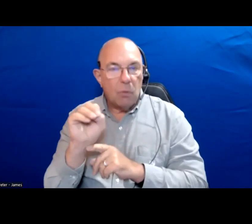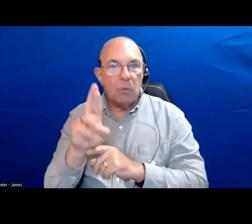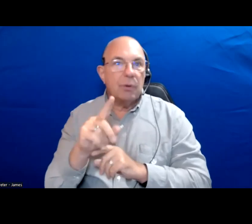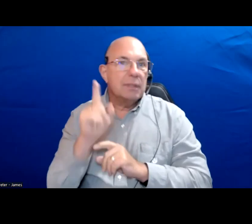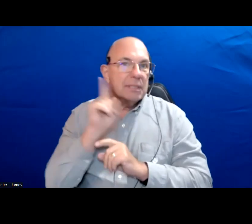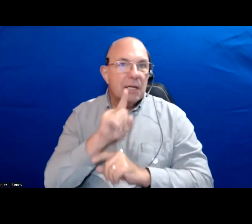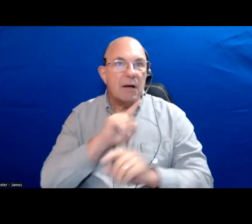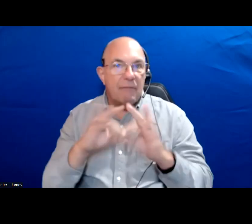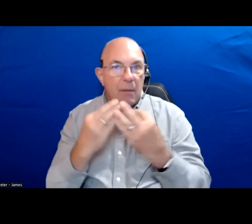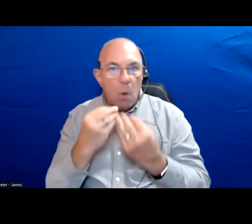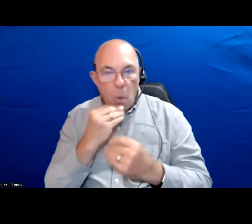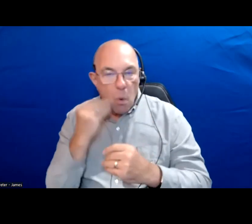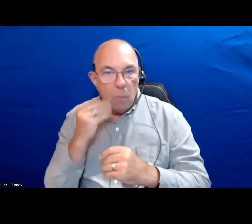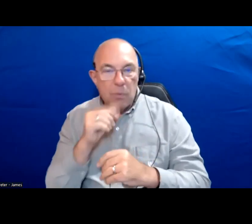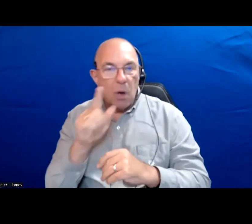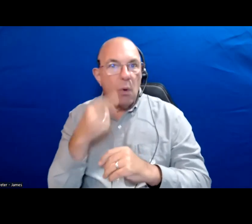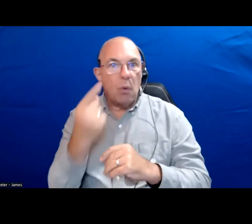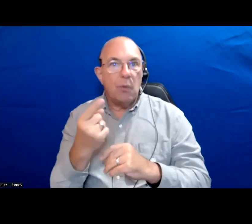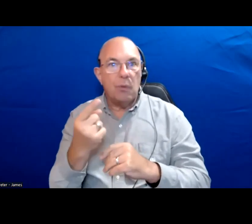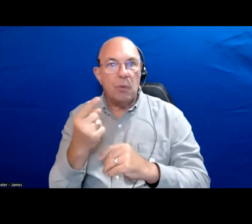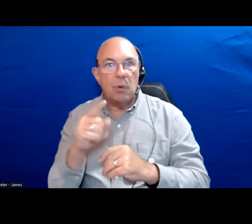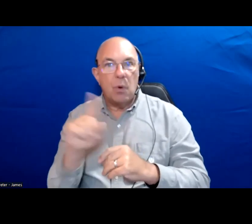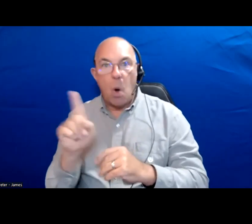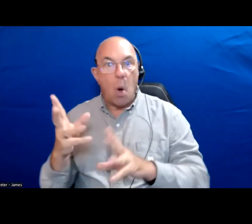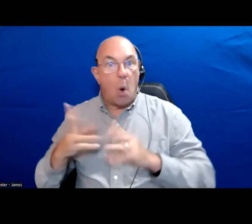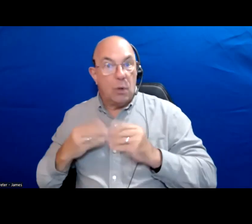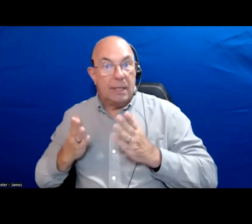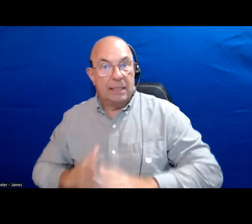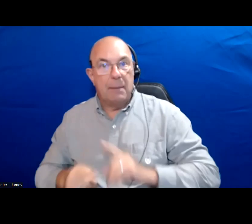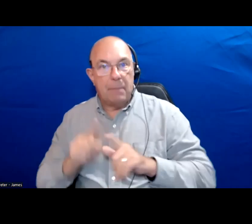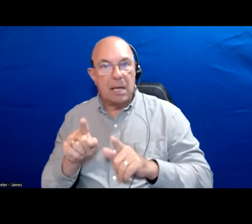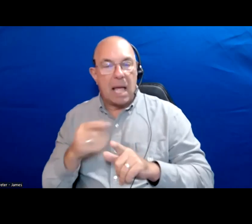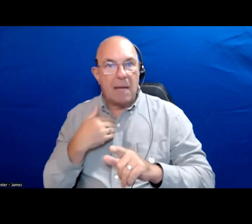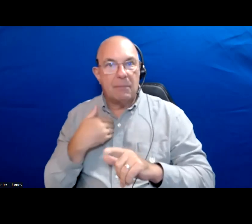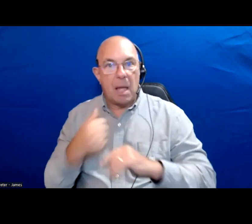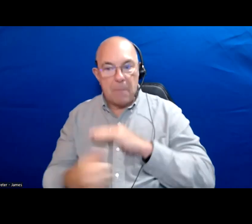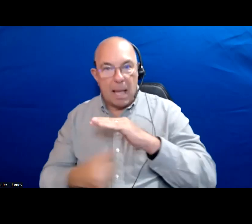That is not only were the owners live but also that are rented out to multiple families.